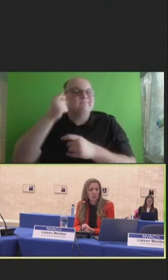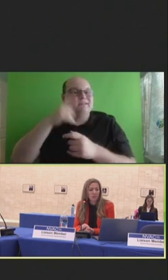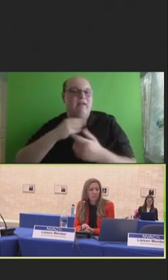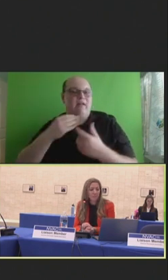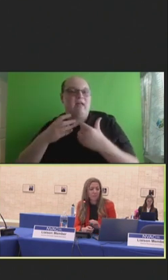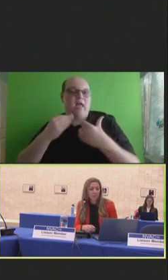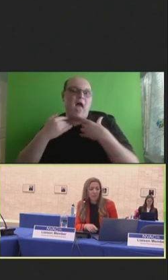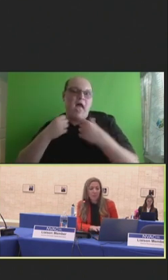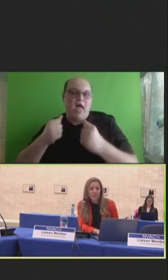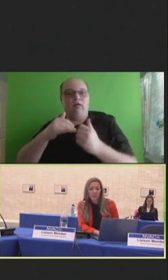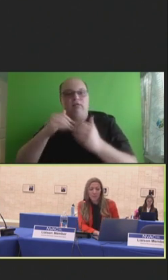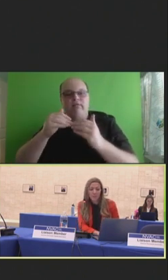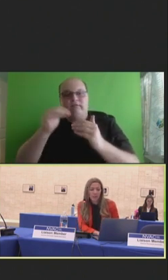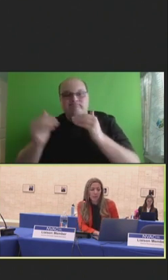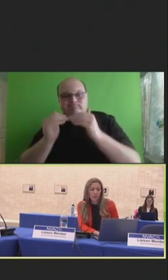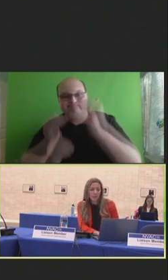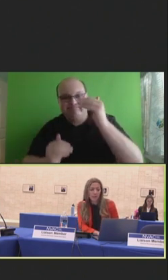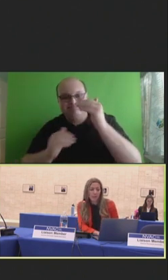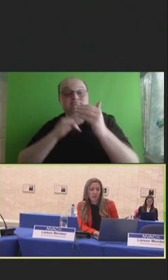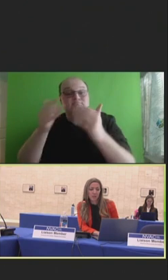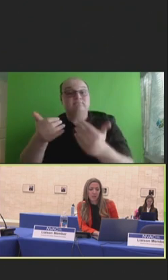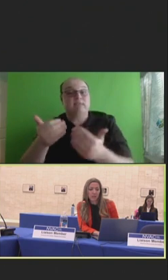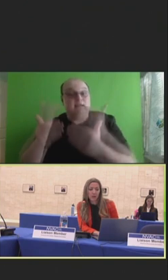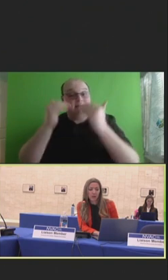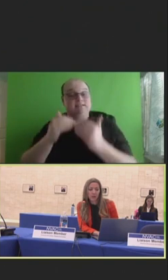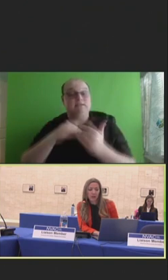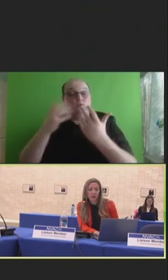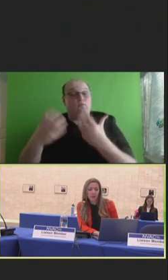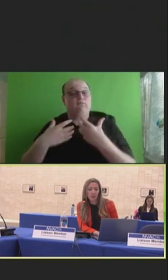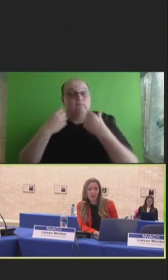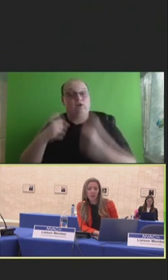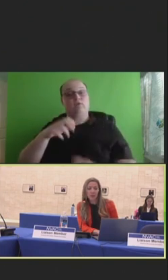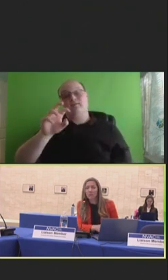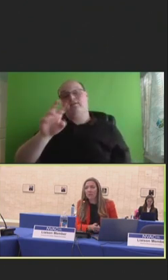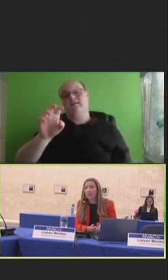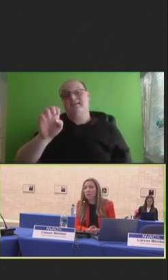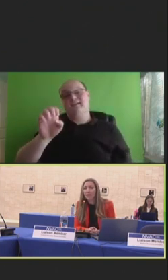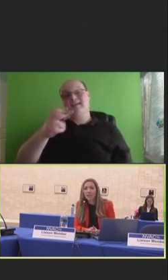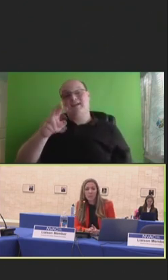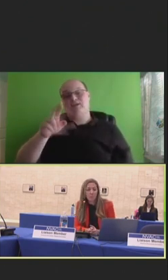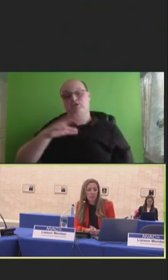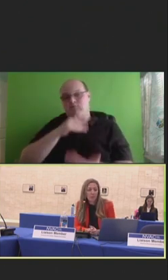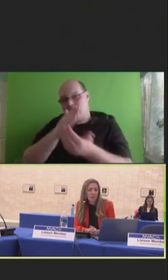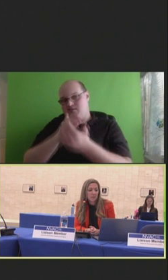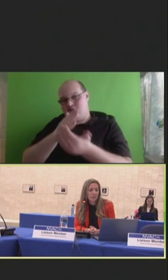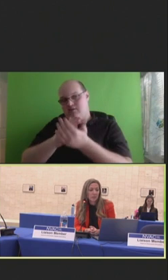Next, I have an update on the Recovery EHR Immunization Linkage Project.